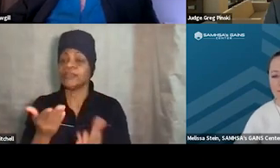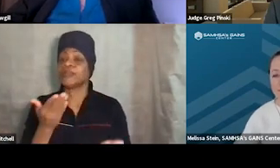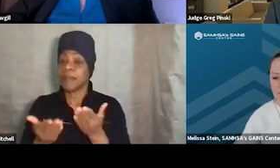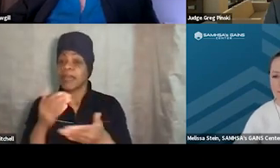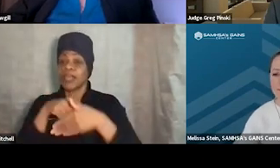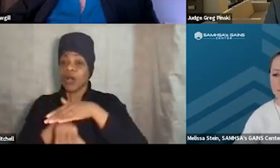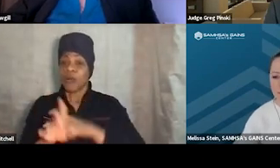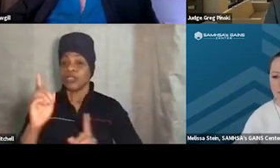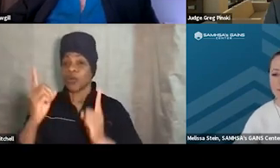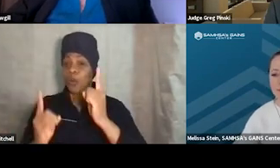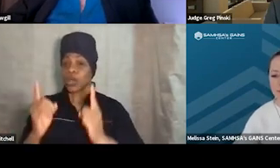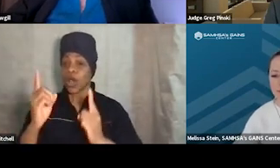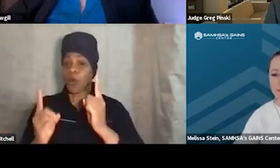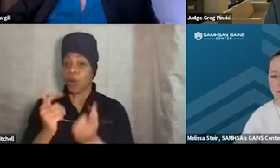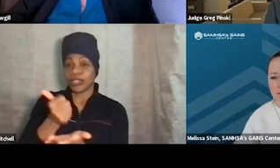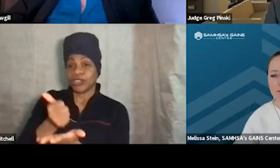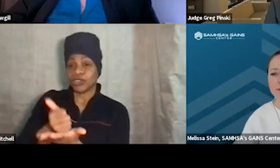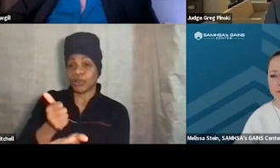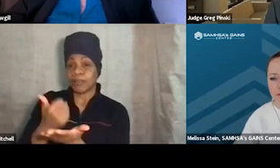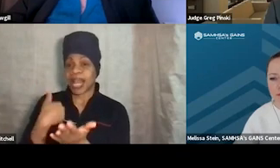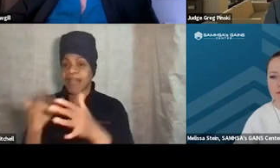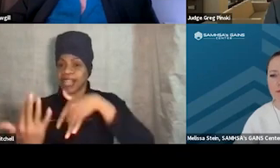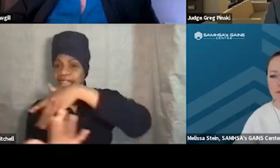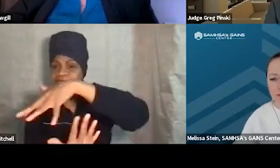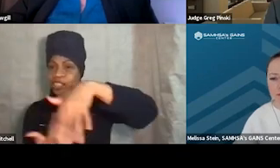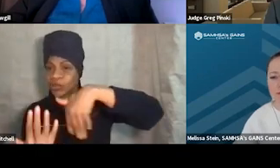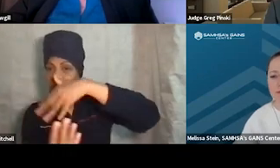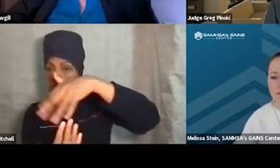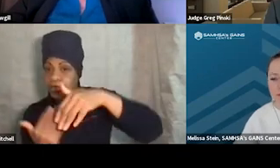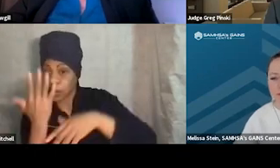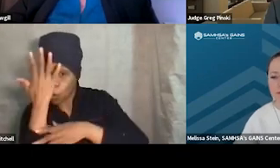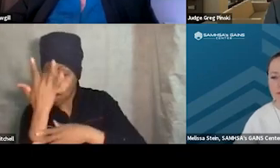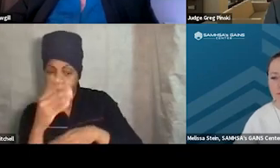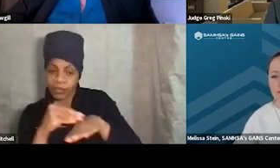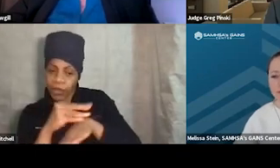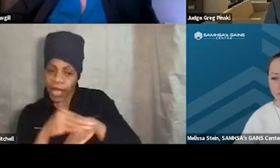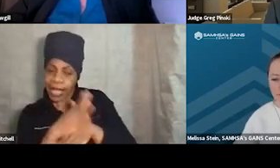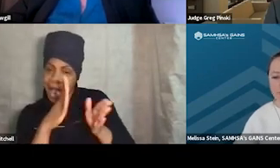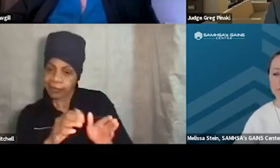and have that interaction so that that counselor can work with them, roll with that resistance, right, and help 'em.